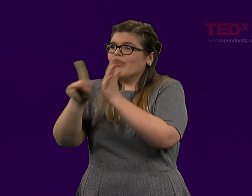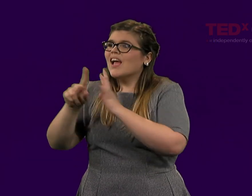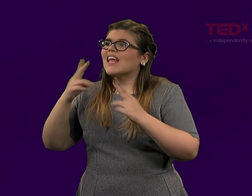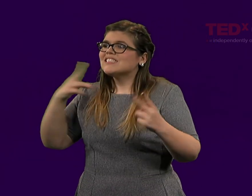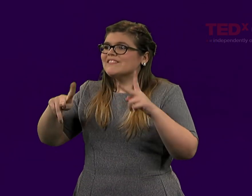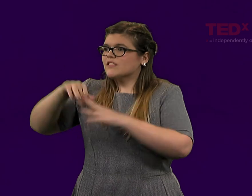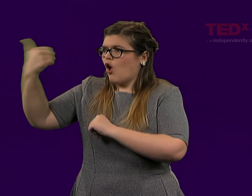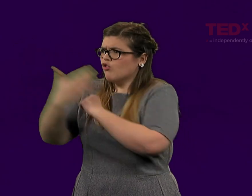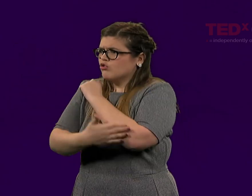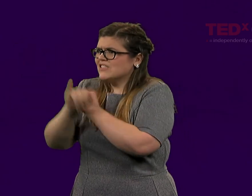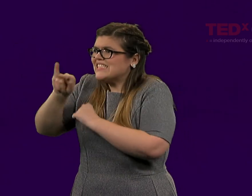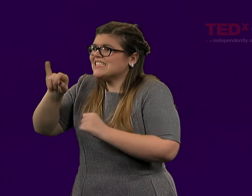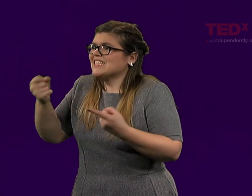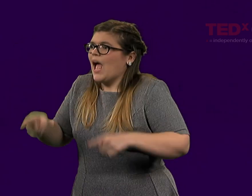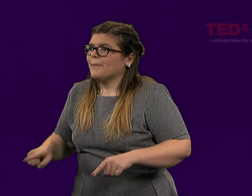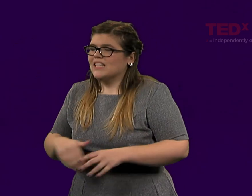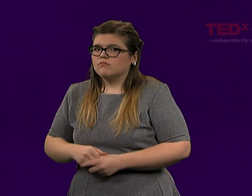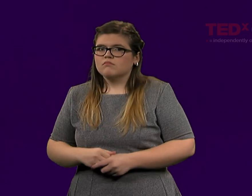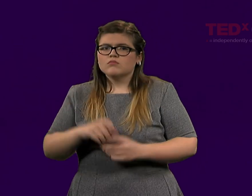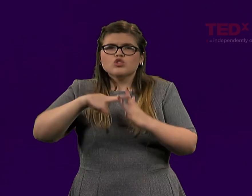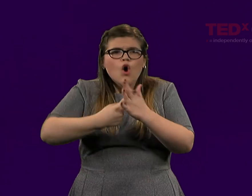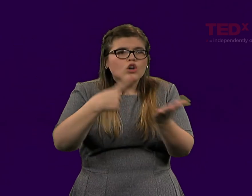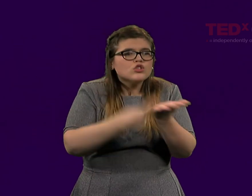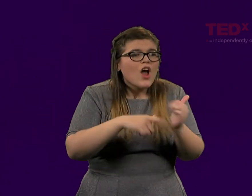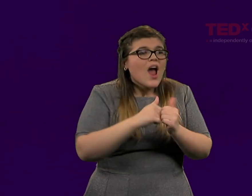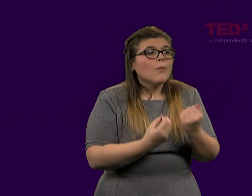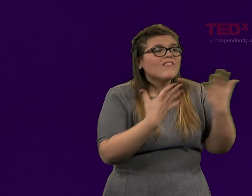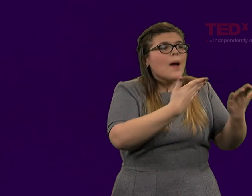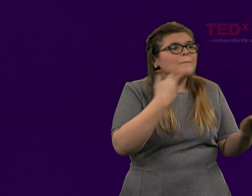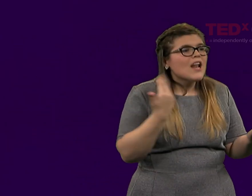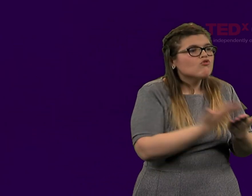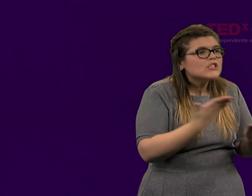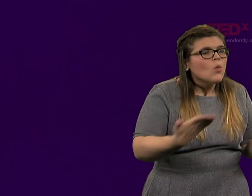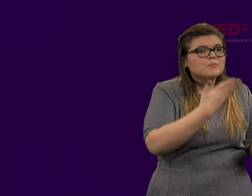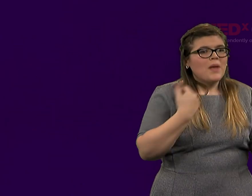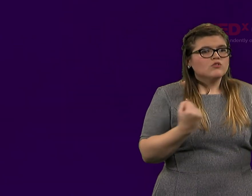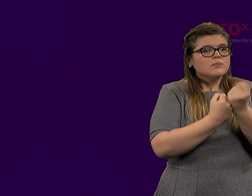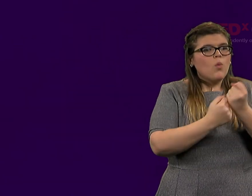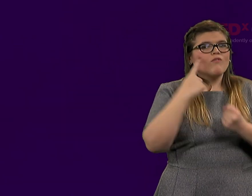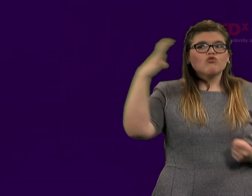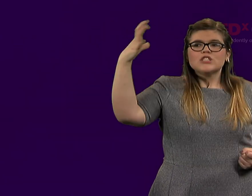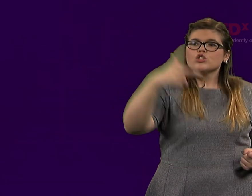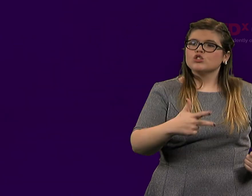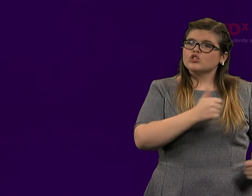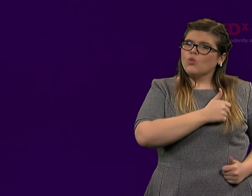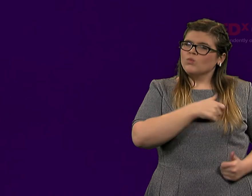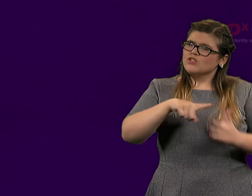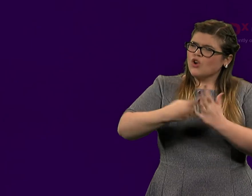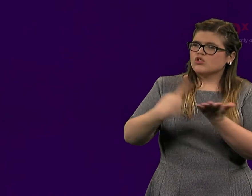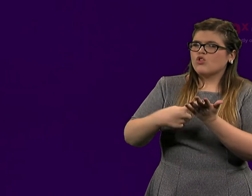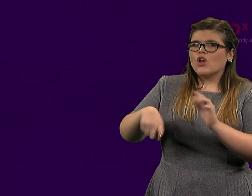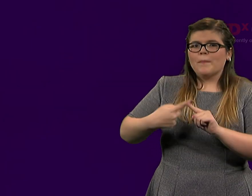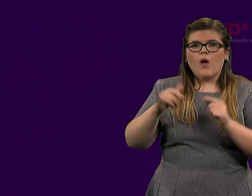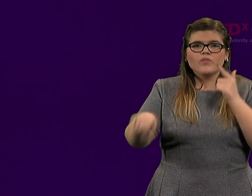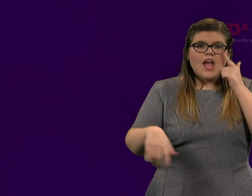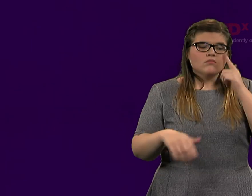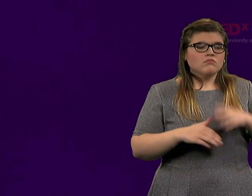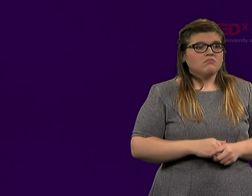That is absolutely happening. How to provide better resources and support for those soldiers who are returning to their homes.